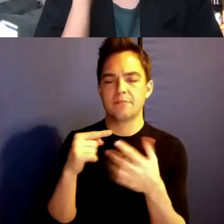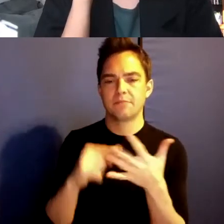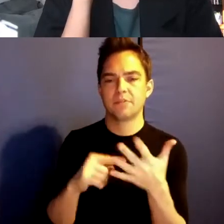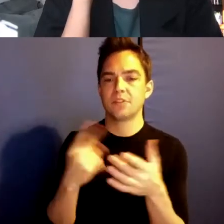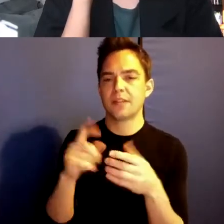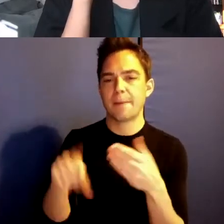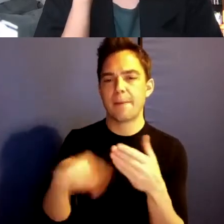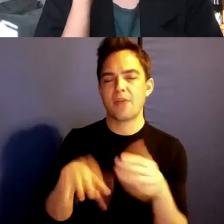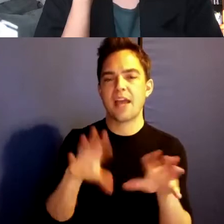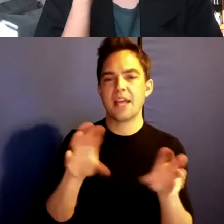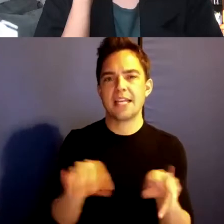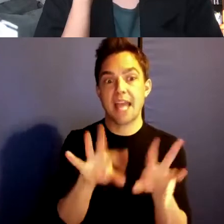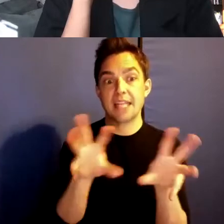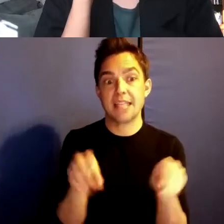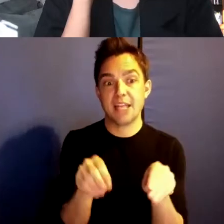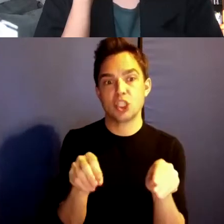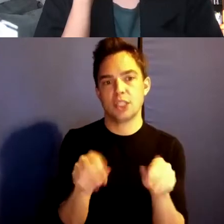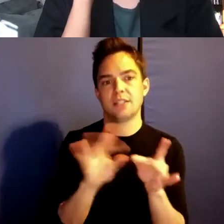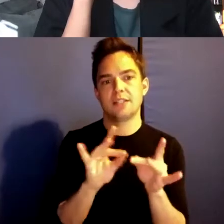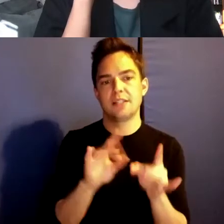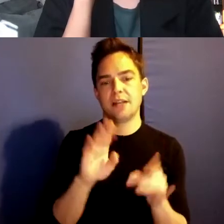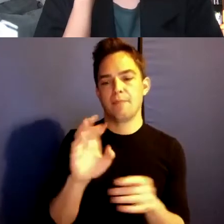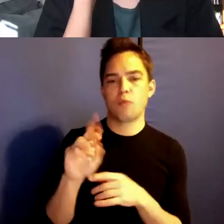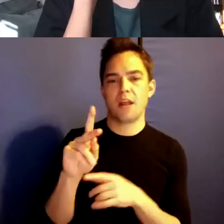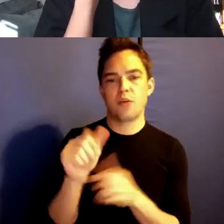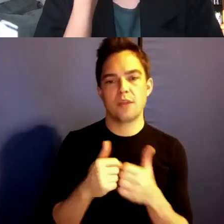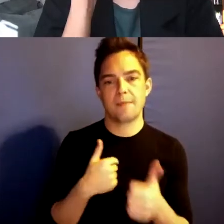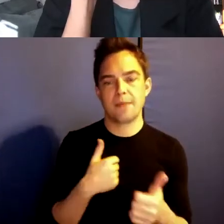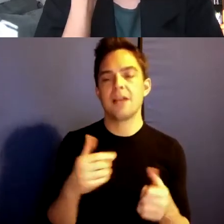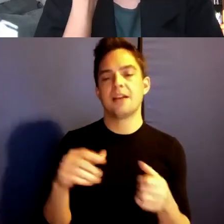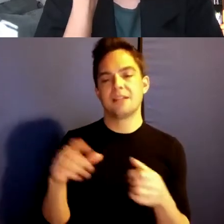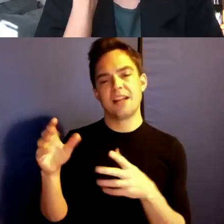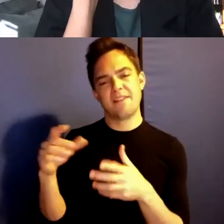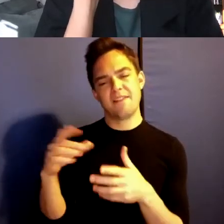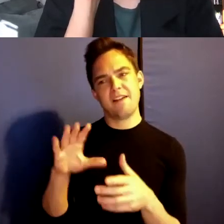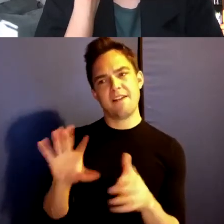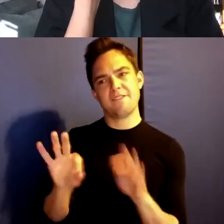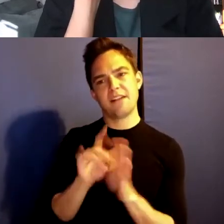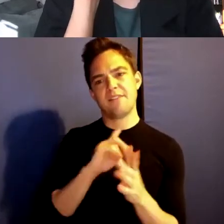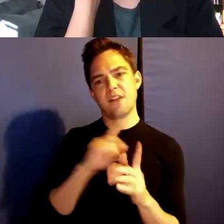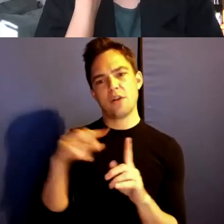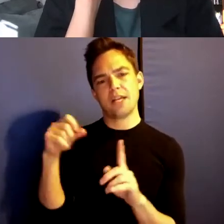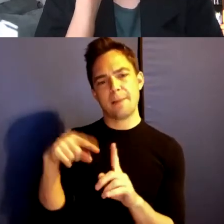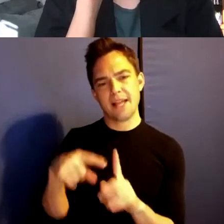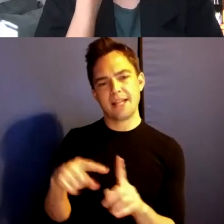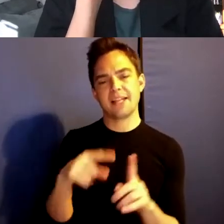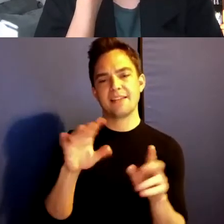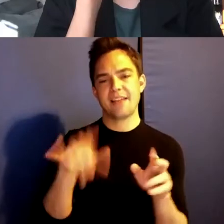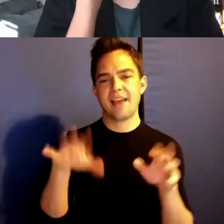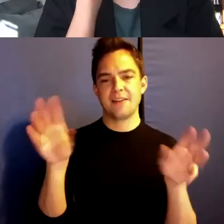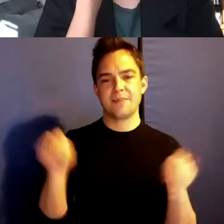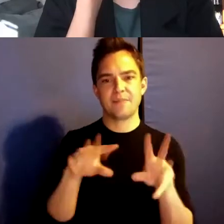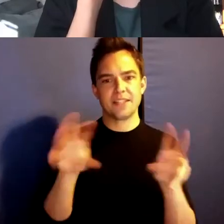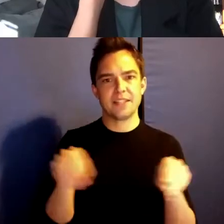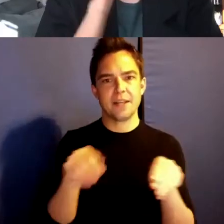that I just find so compelling and of consequence. Break with me, break with me, break with me.